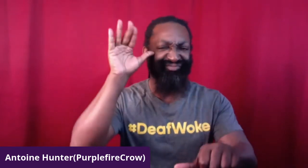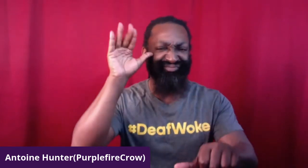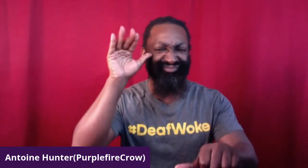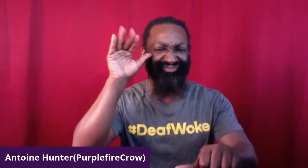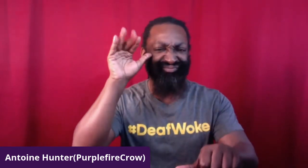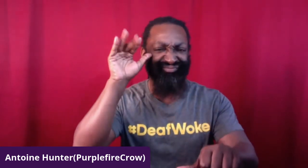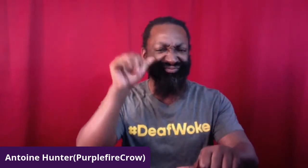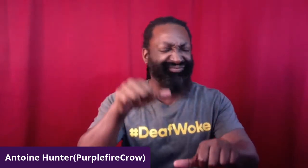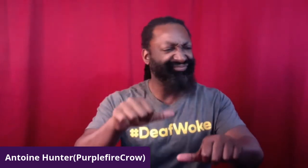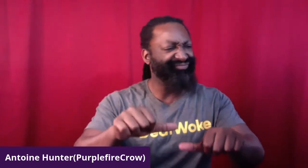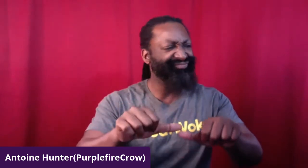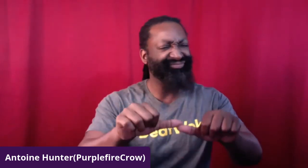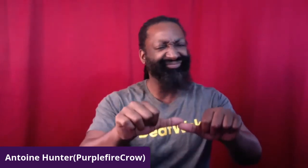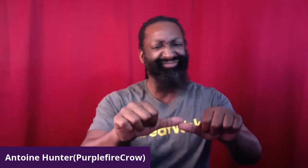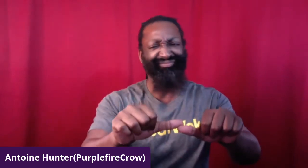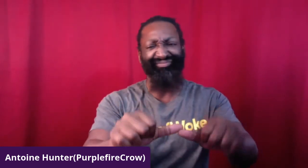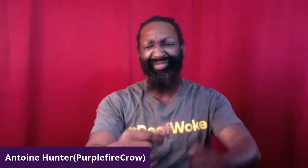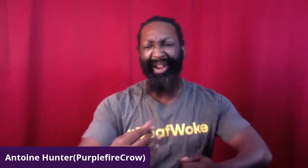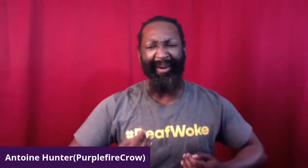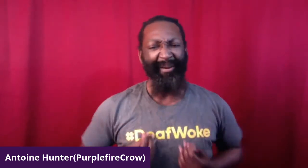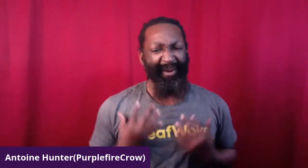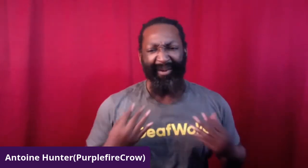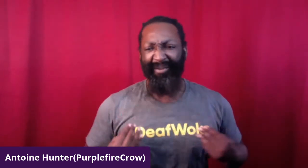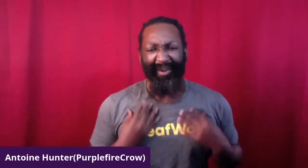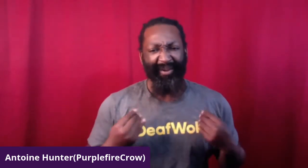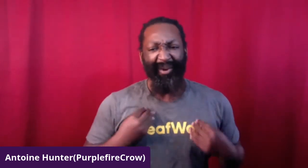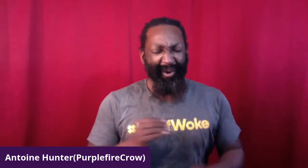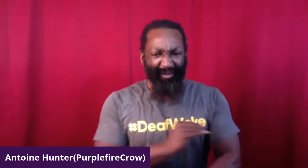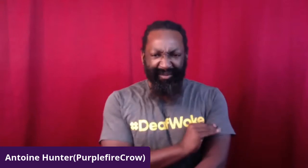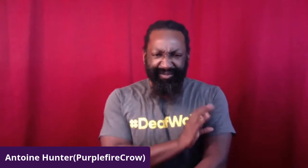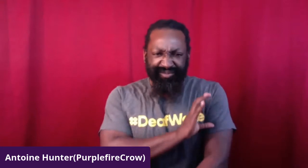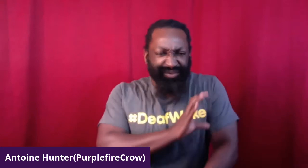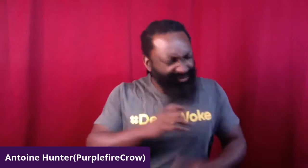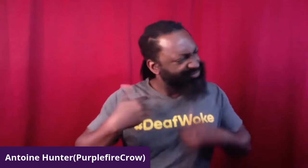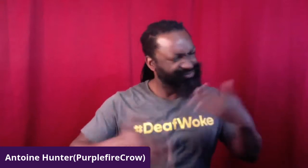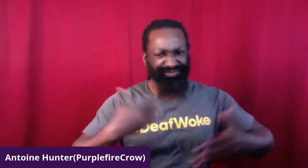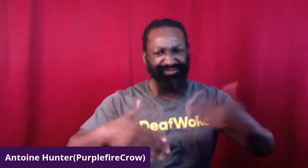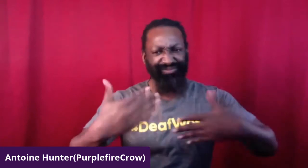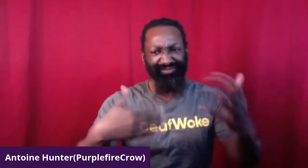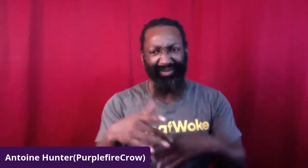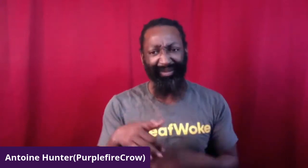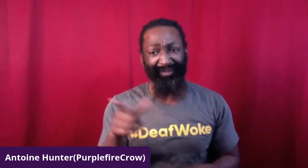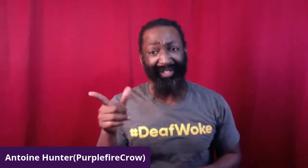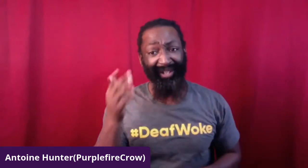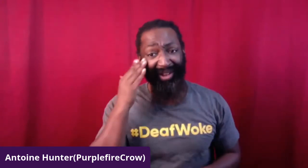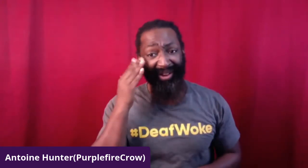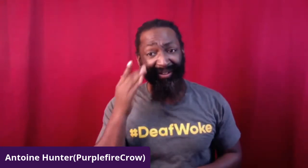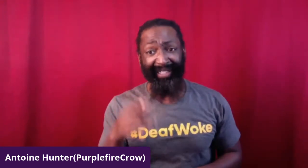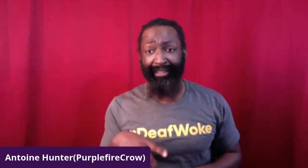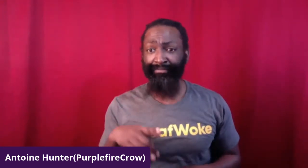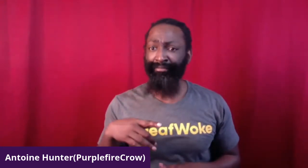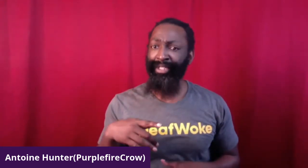No, no, no, keeps going, keeps going. What an inspiration to us all, so empowering.